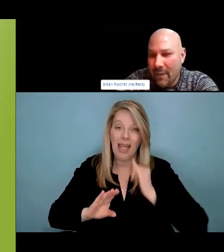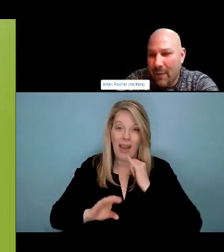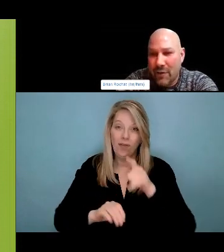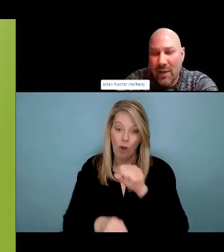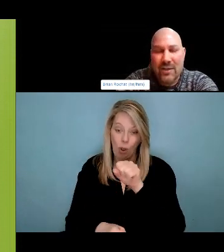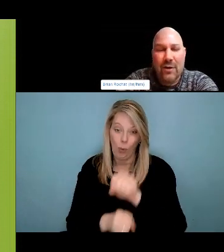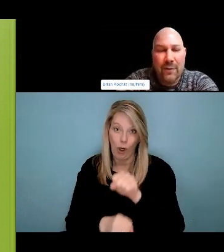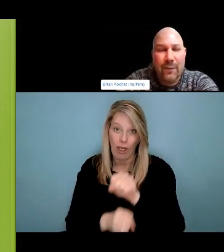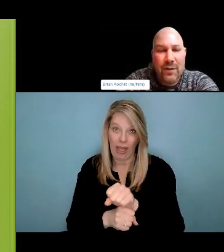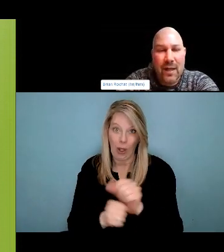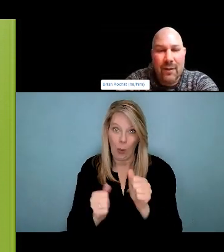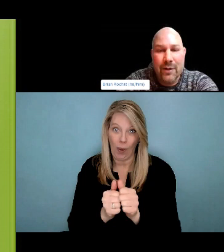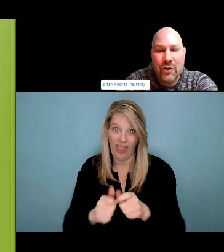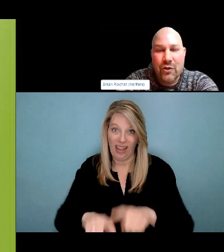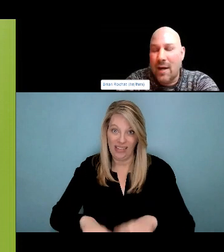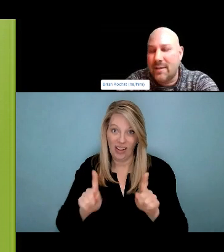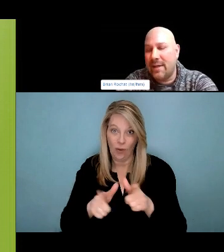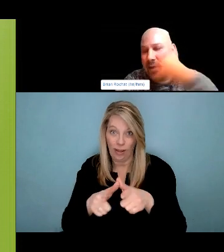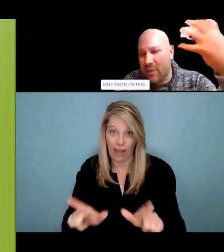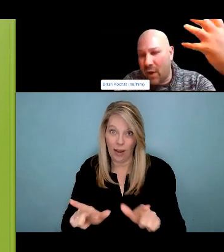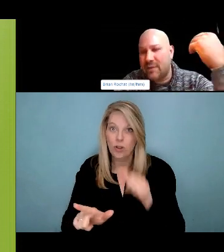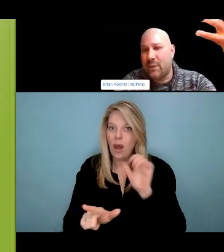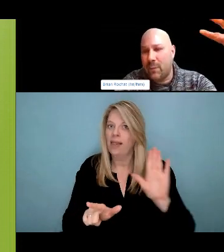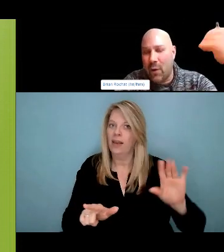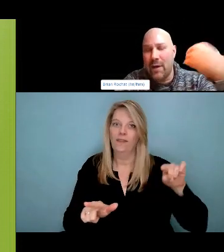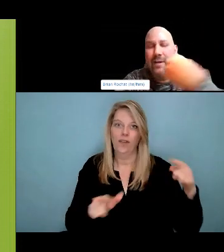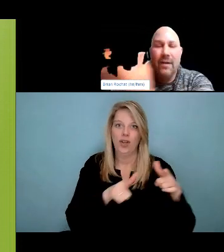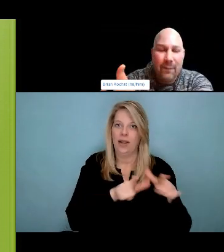down right now. I pray every day that, you know, I don't get